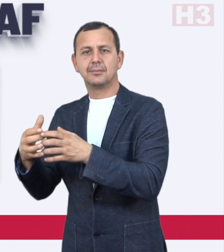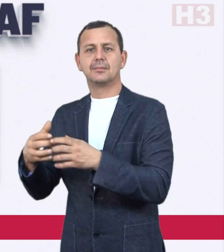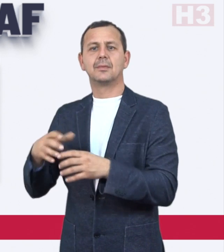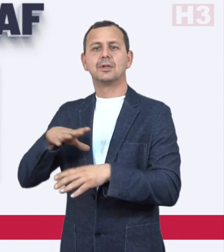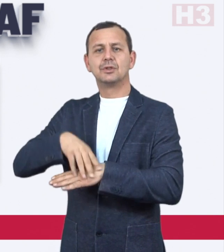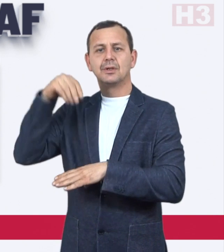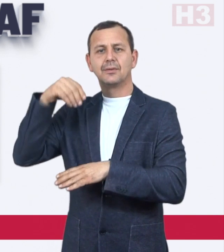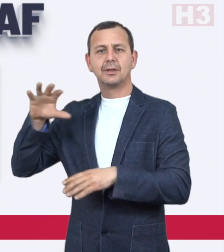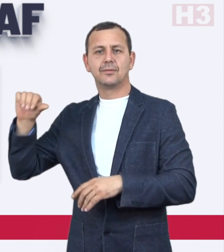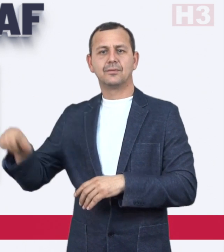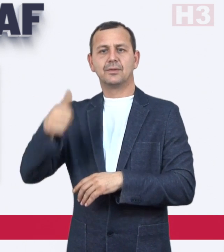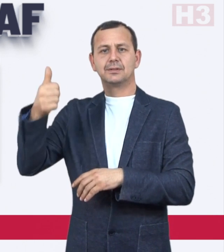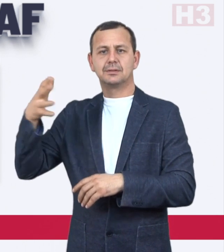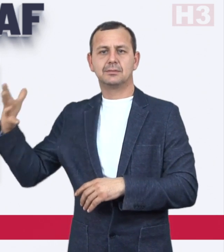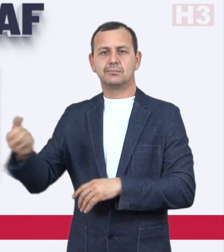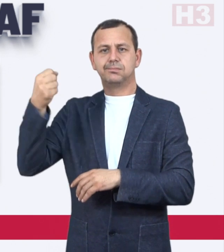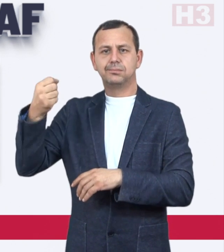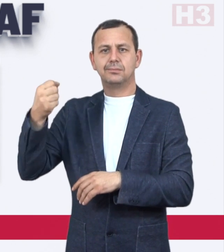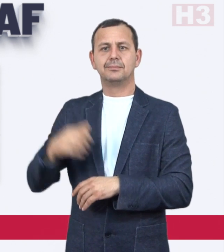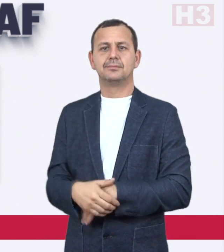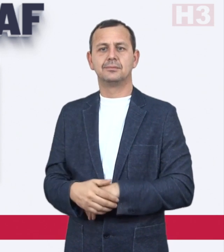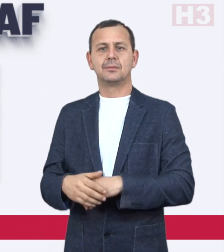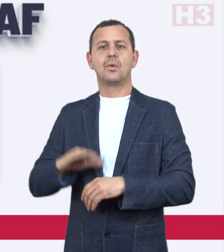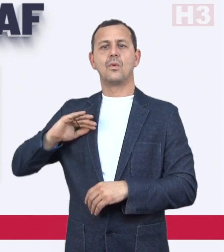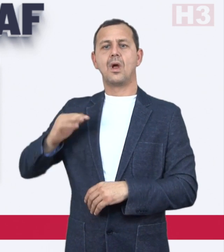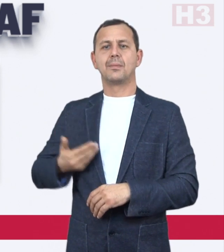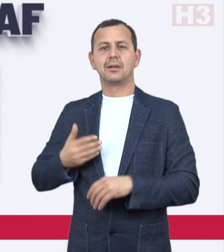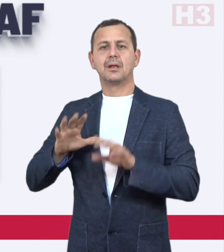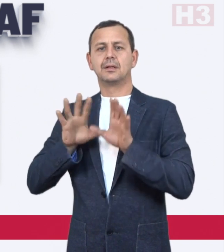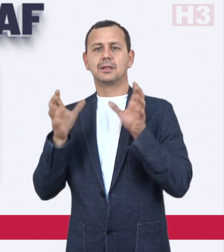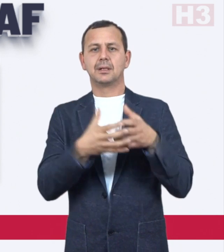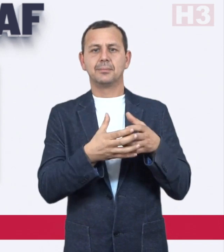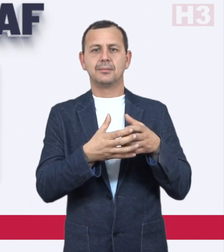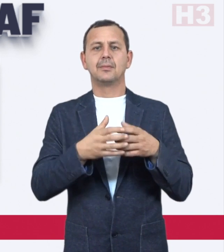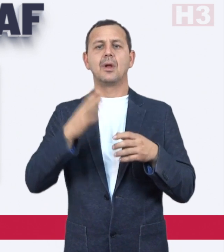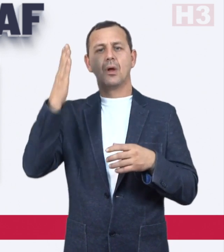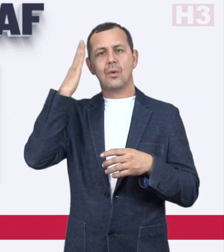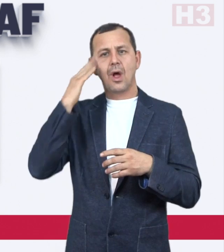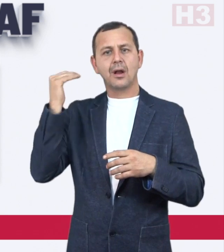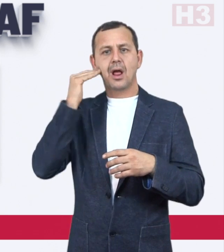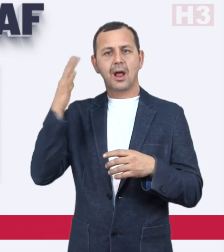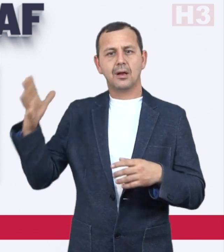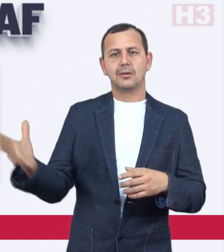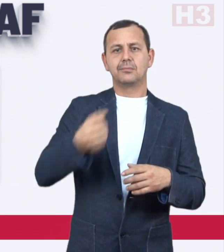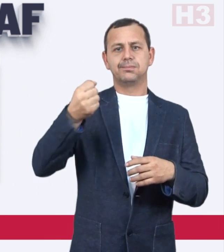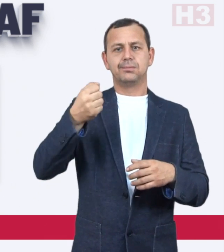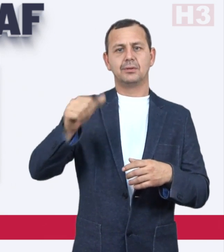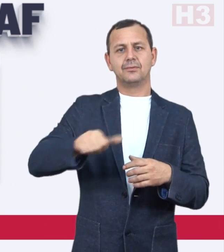Sweden came first. In the women’s category, Korea won first place.